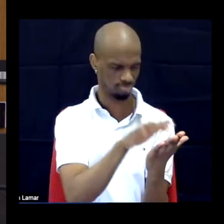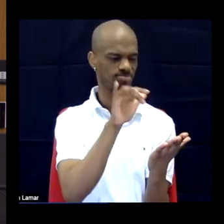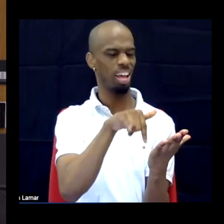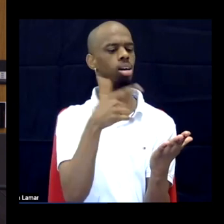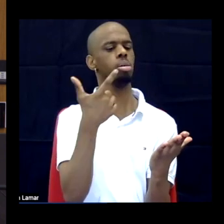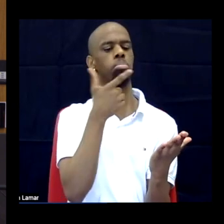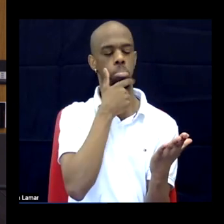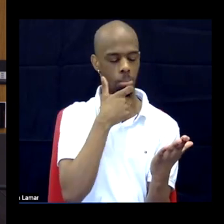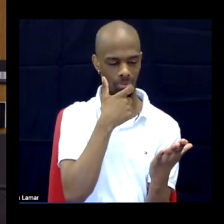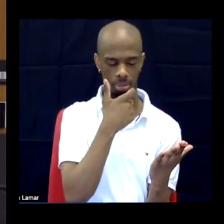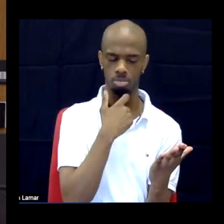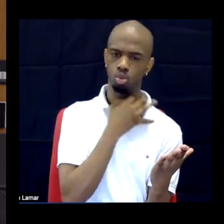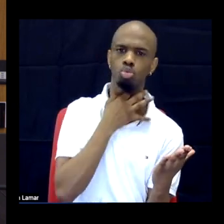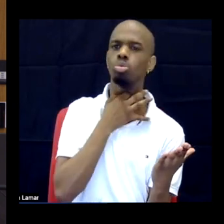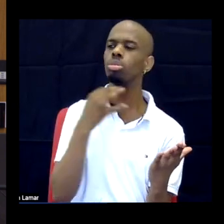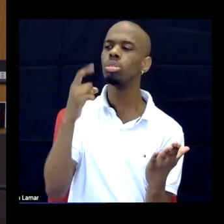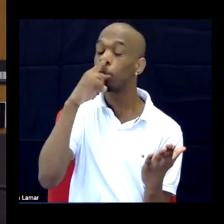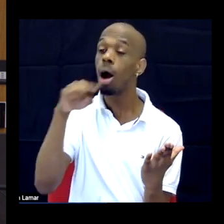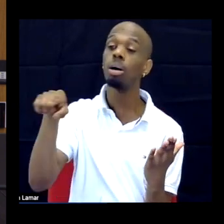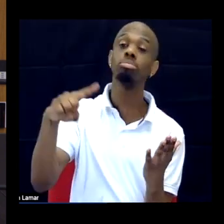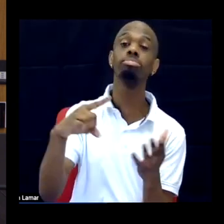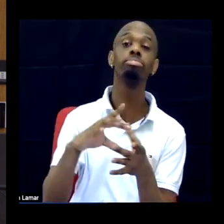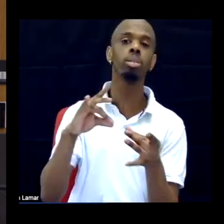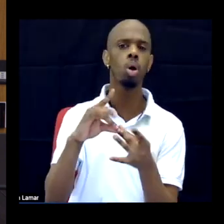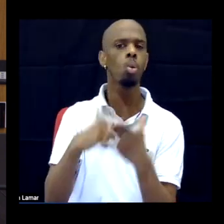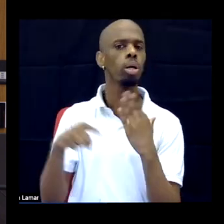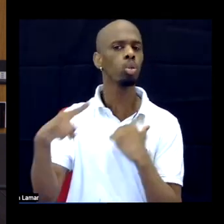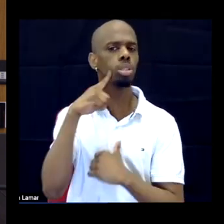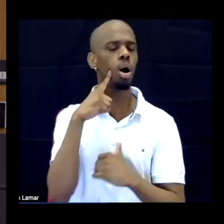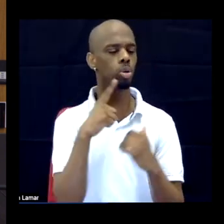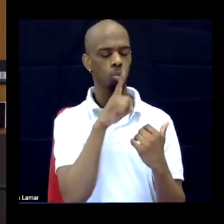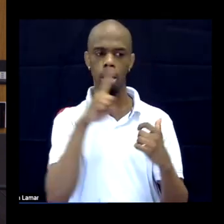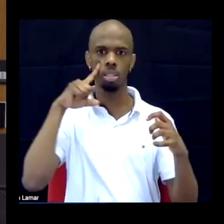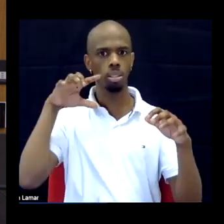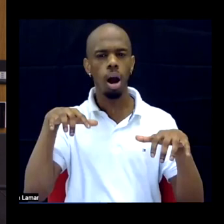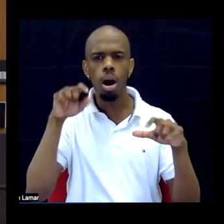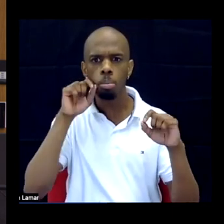But I want you to share what you found was surprising or what you didn't know when you